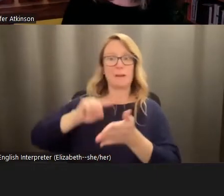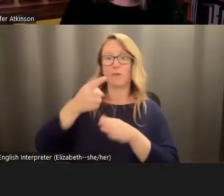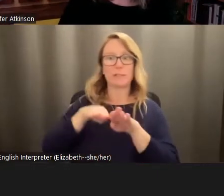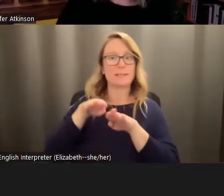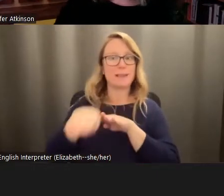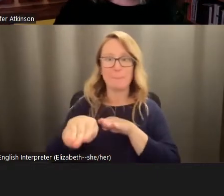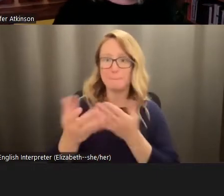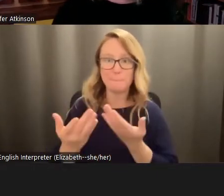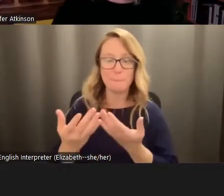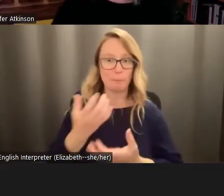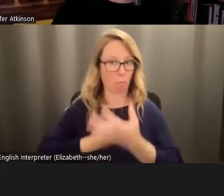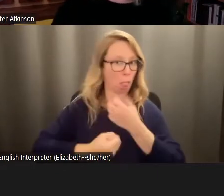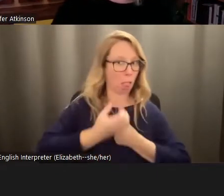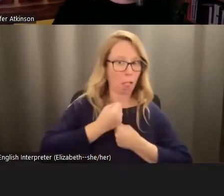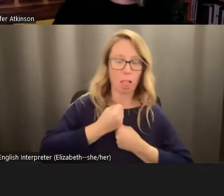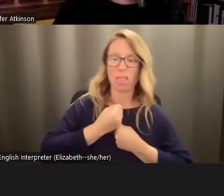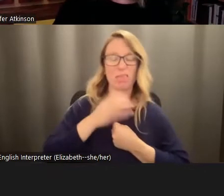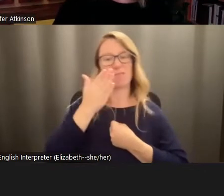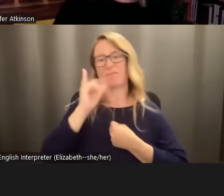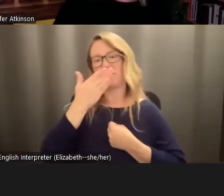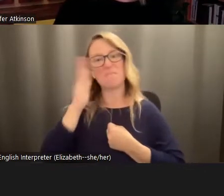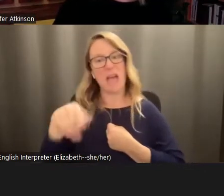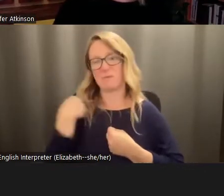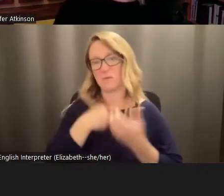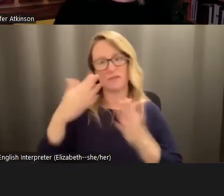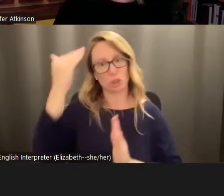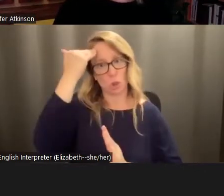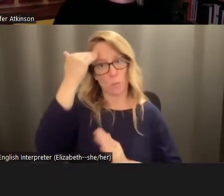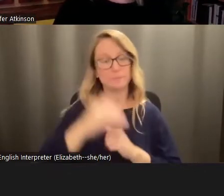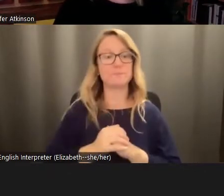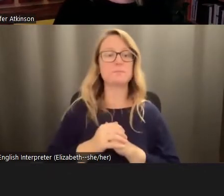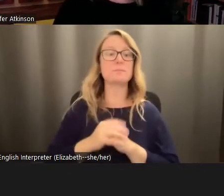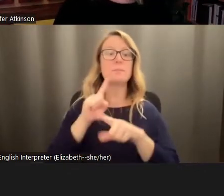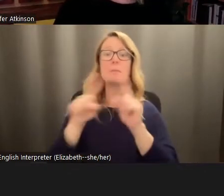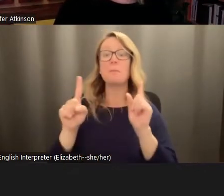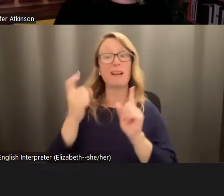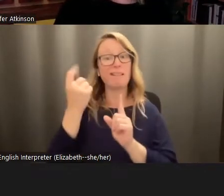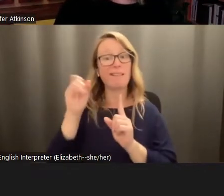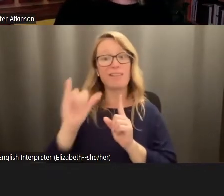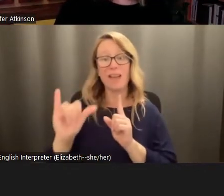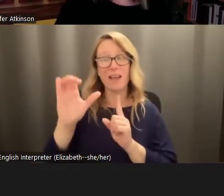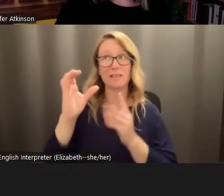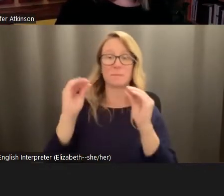think we all know that repression is bad for us. But this is actually more complicated. It's more